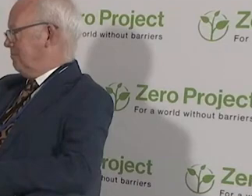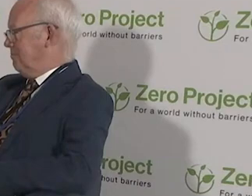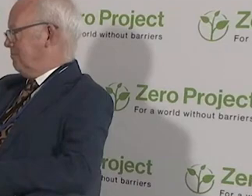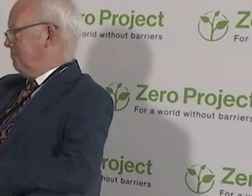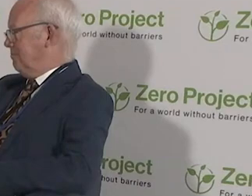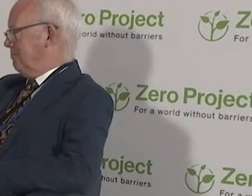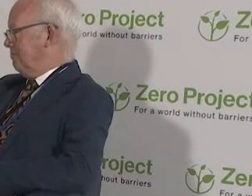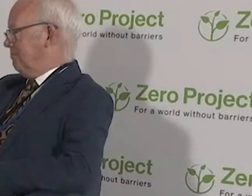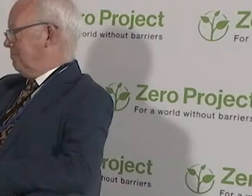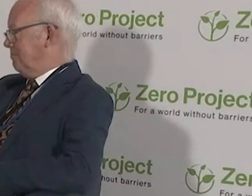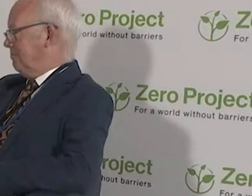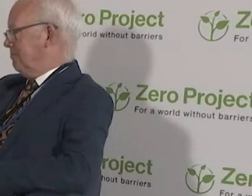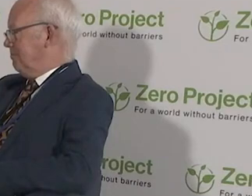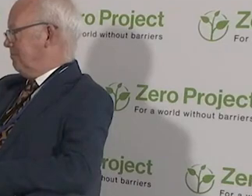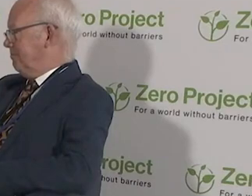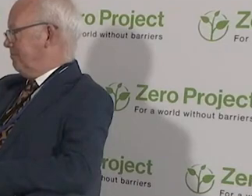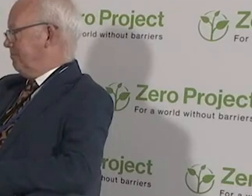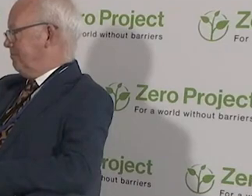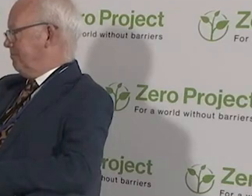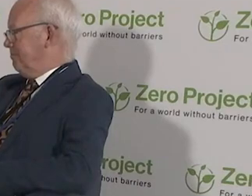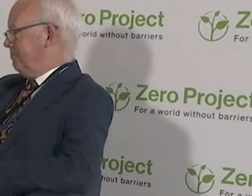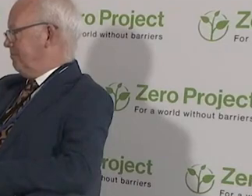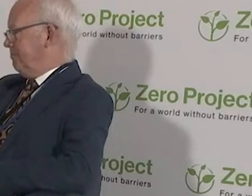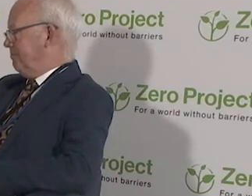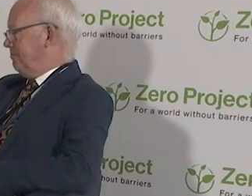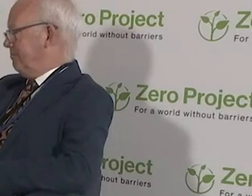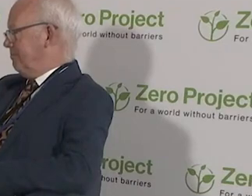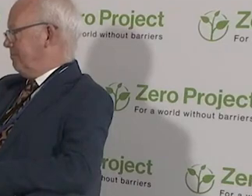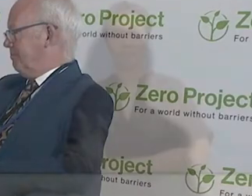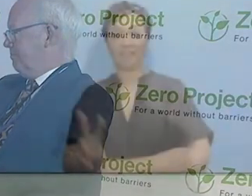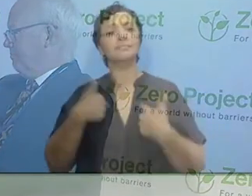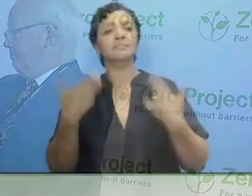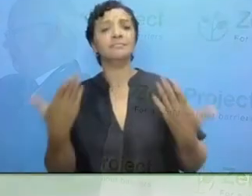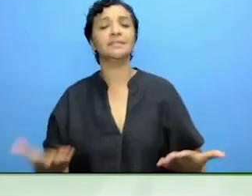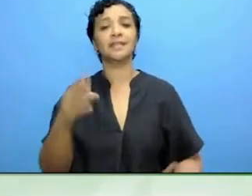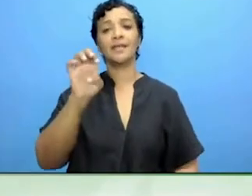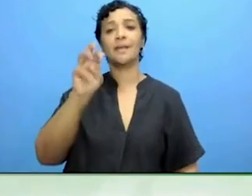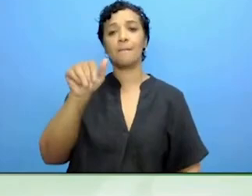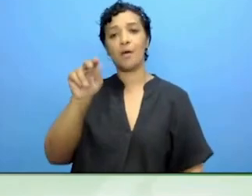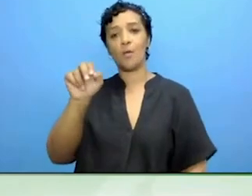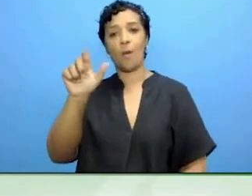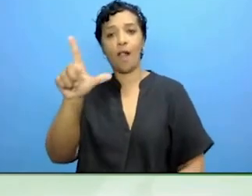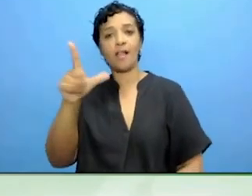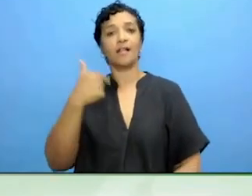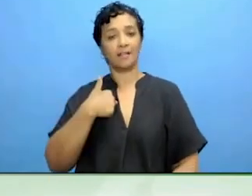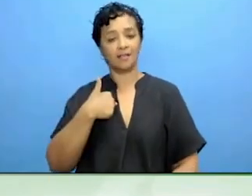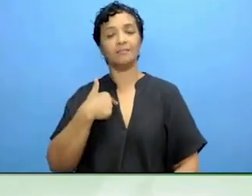My name is Manuela Zaimi and I'm here to chair the fireside chat.